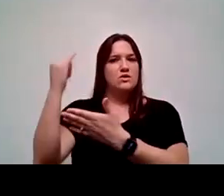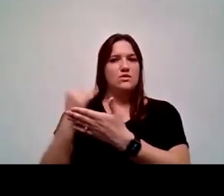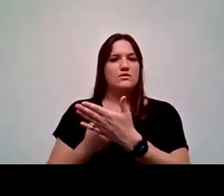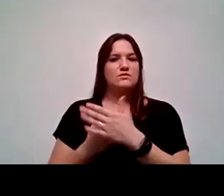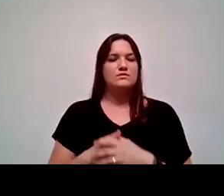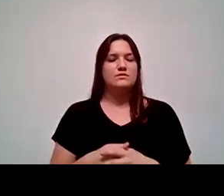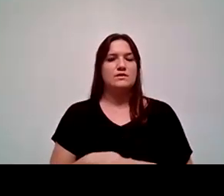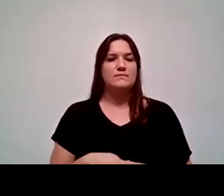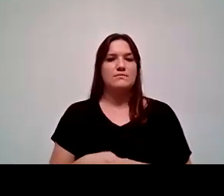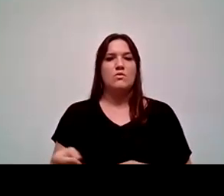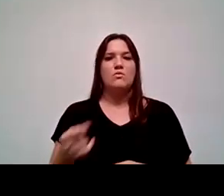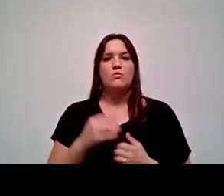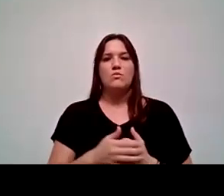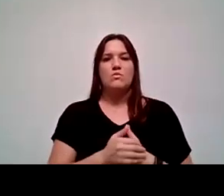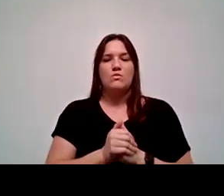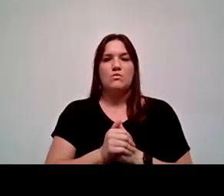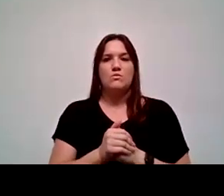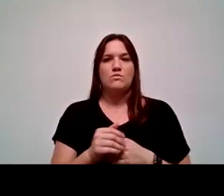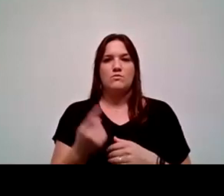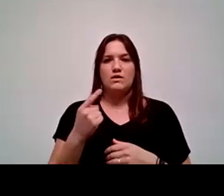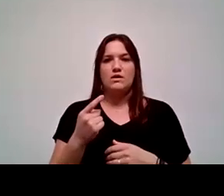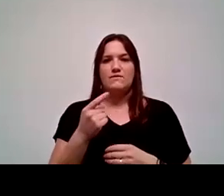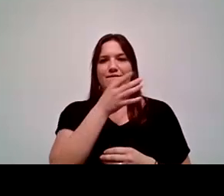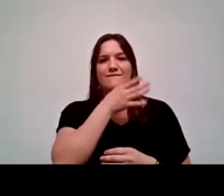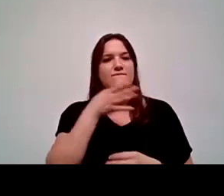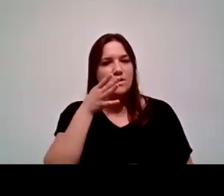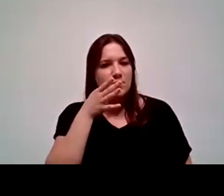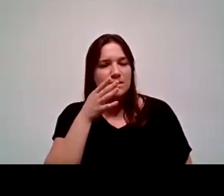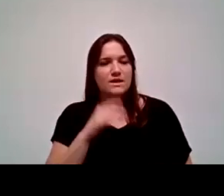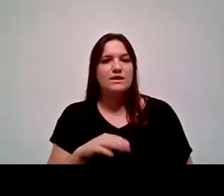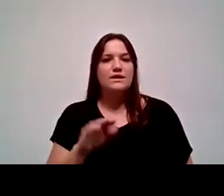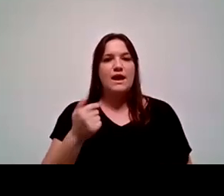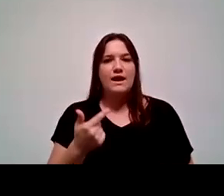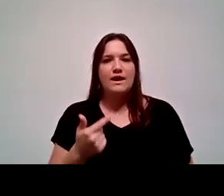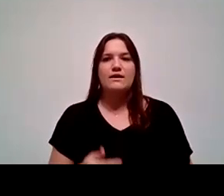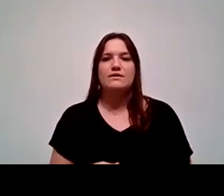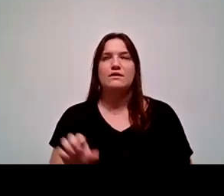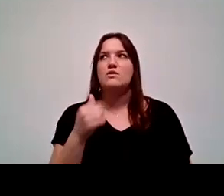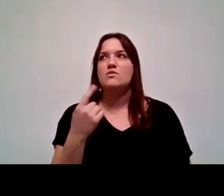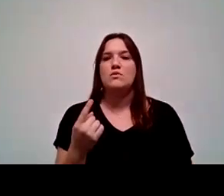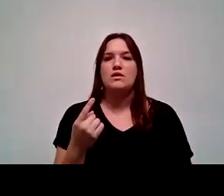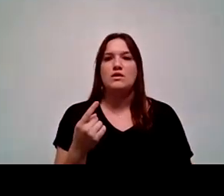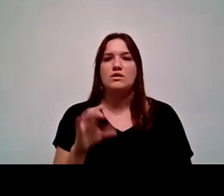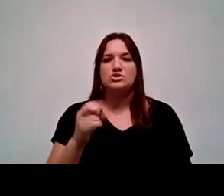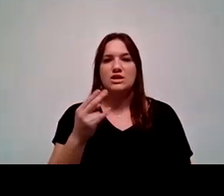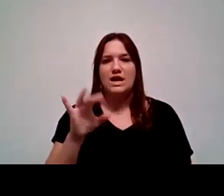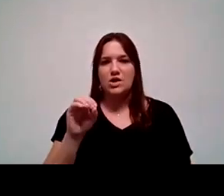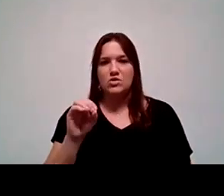So we're one of them is migrant farm worker agricultural mural. Another one is on Chicano art.